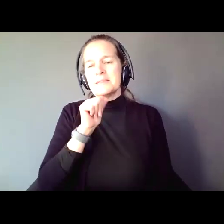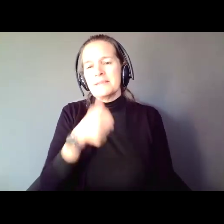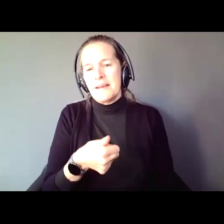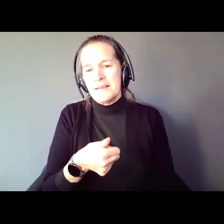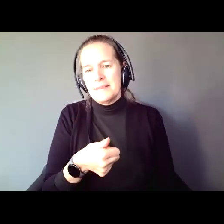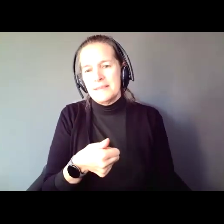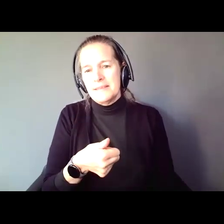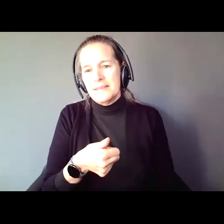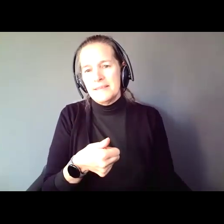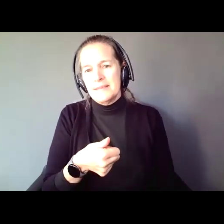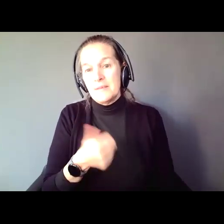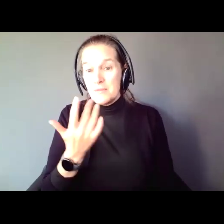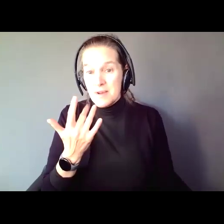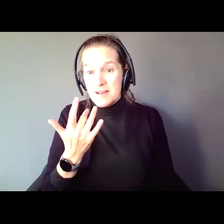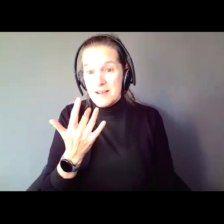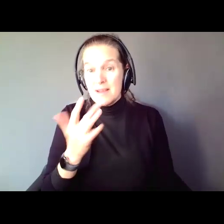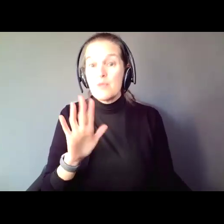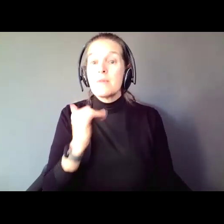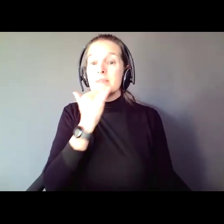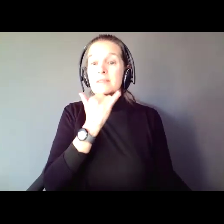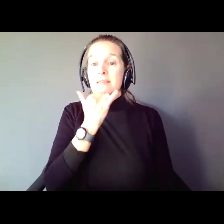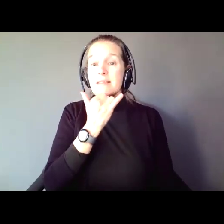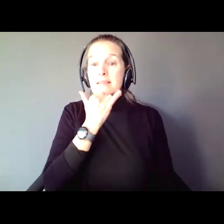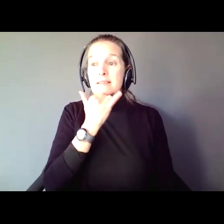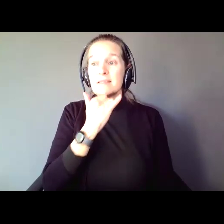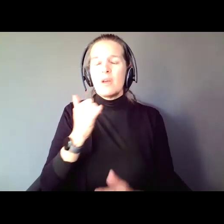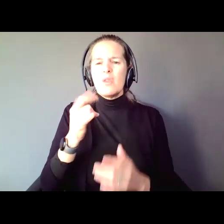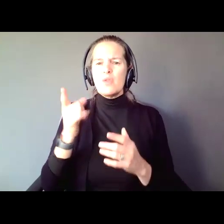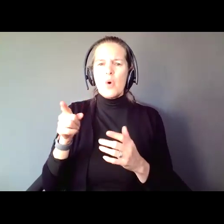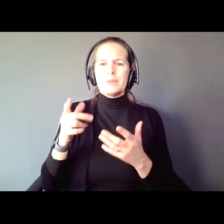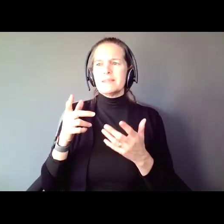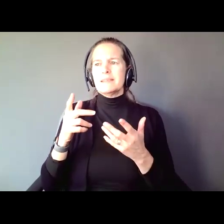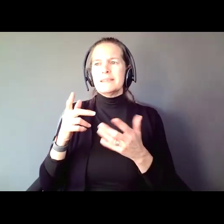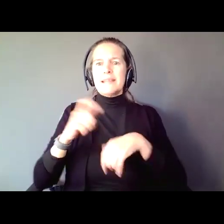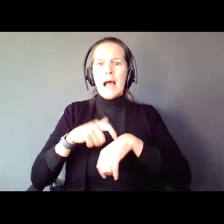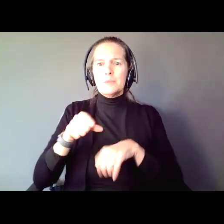Because the mistakes you made, the teachable moments, the bad relationships, the misjudgments,